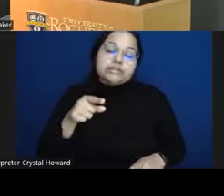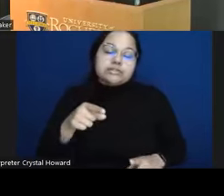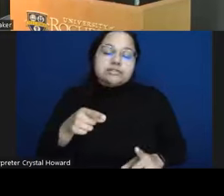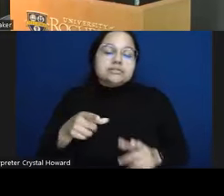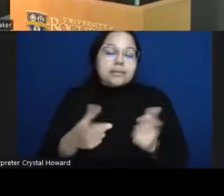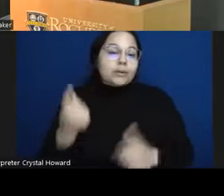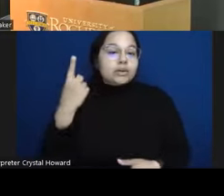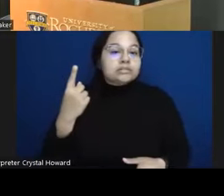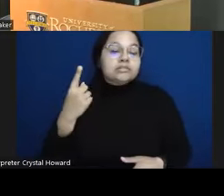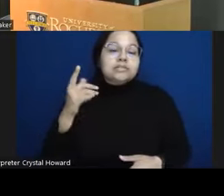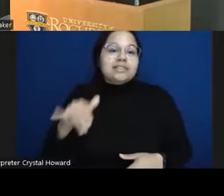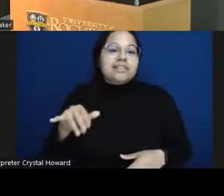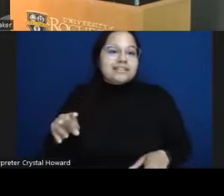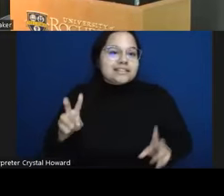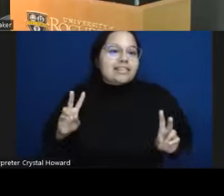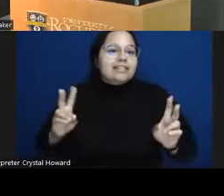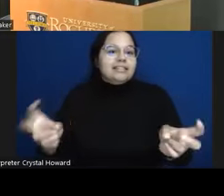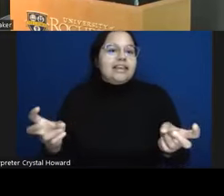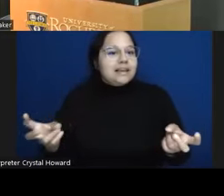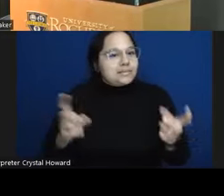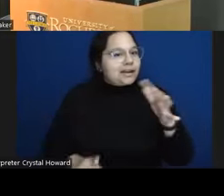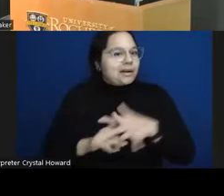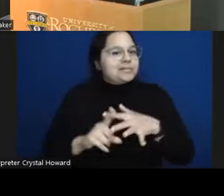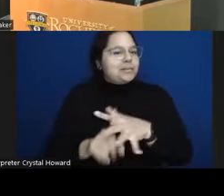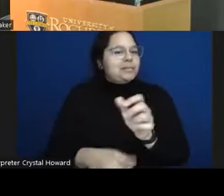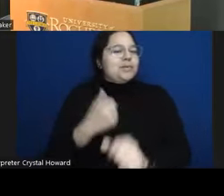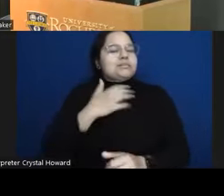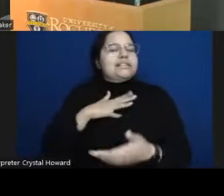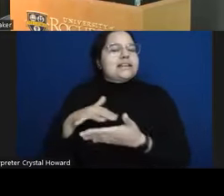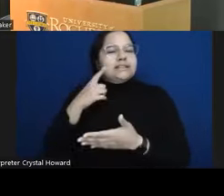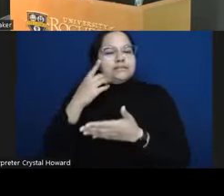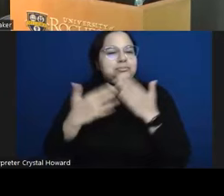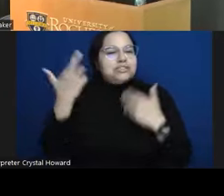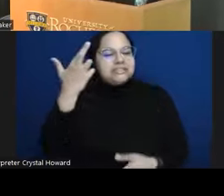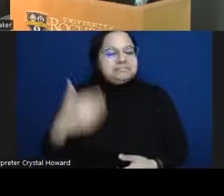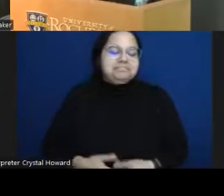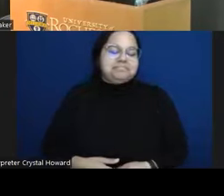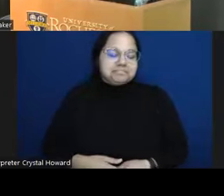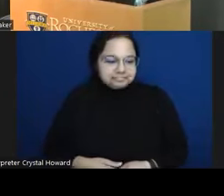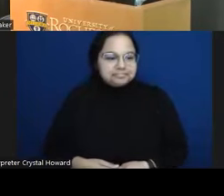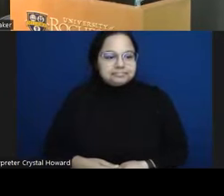comes up in most of my studies for some reason um so then we looked at uh belonging following